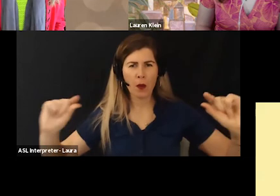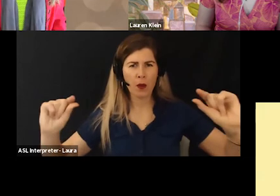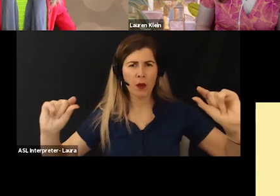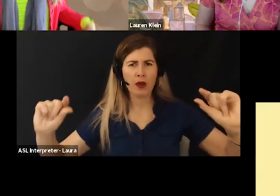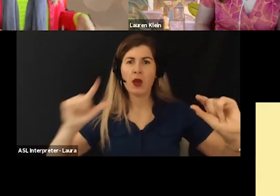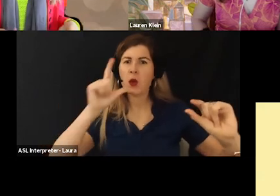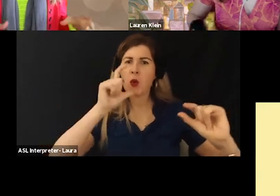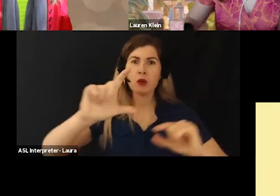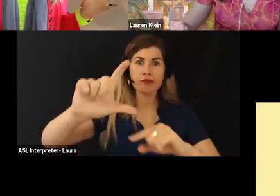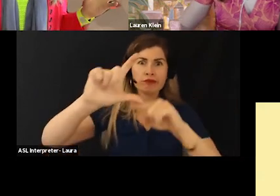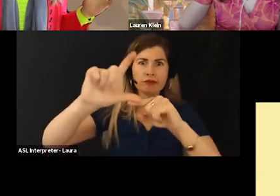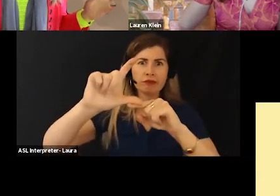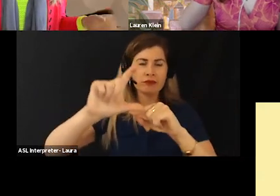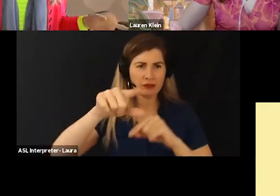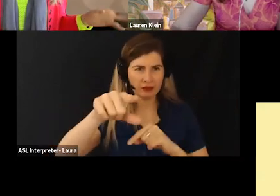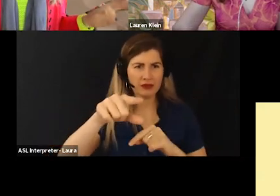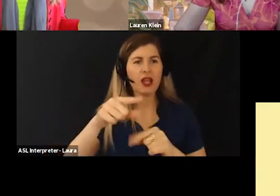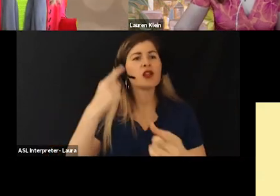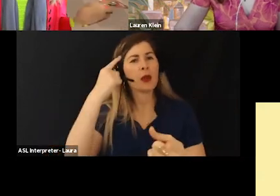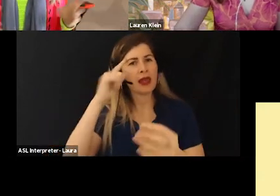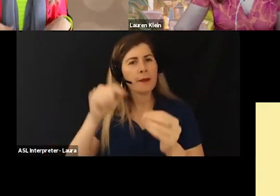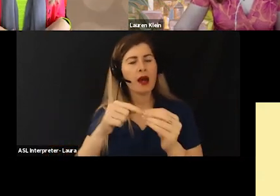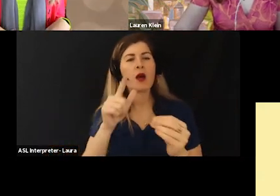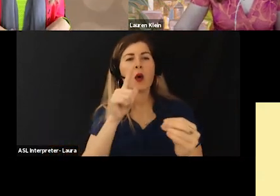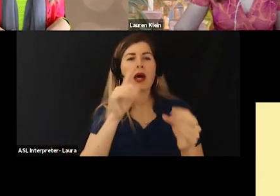So thinking about making decisions and design from the outside in.